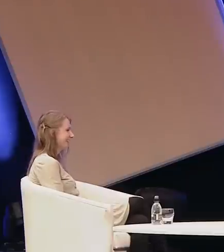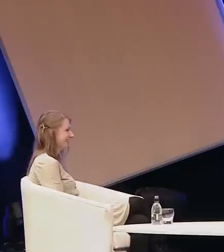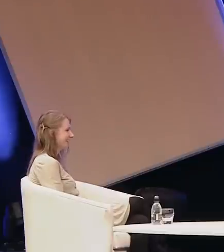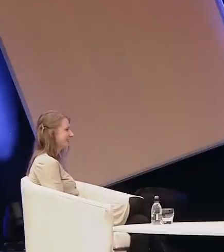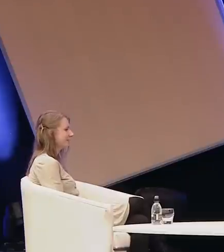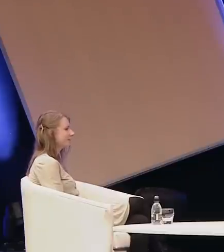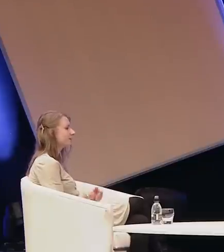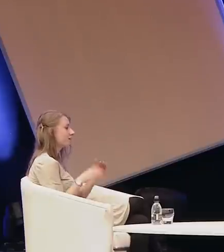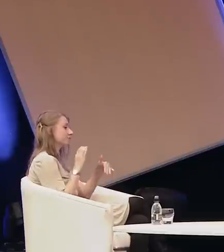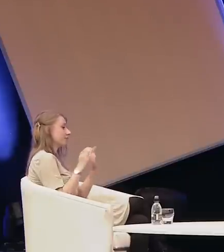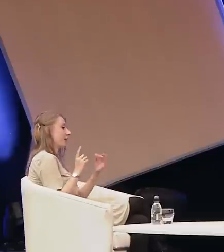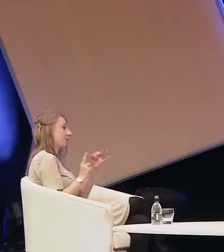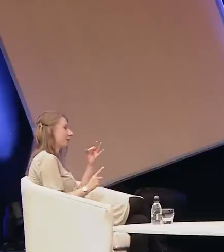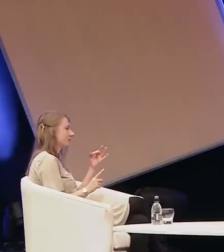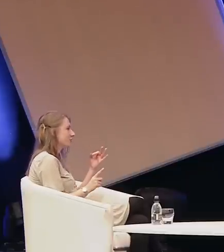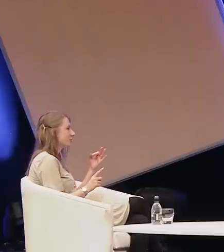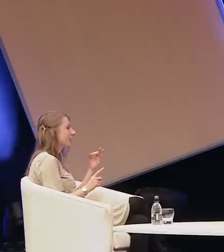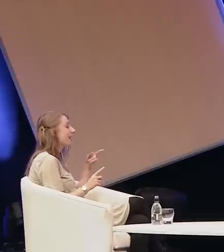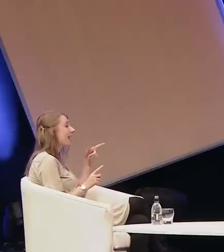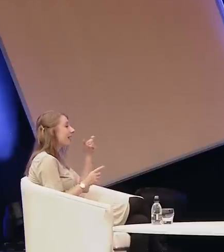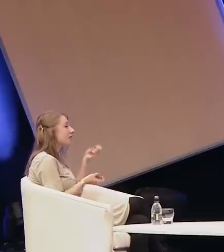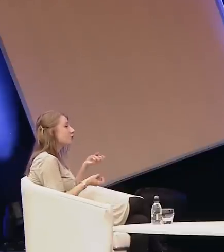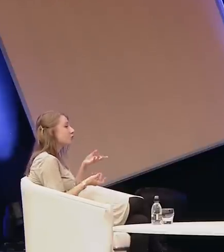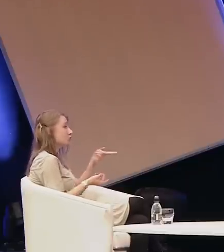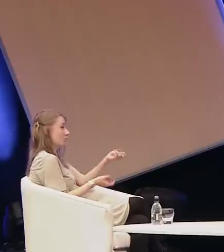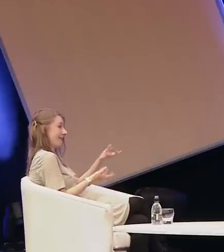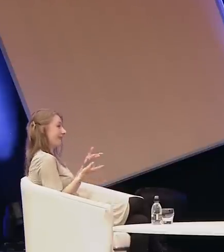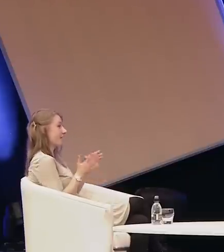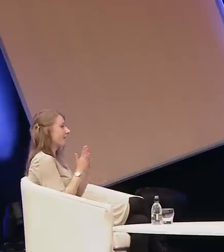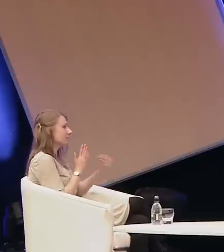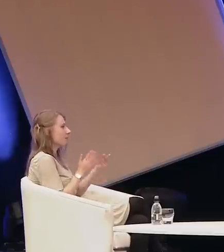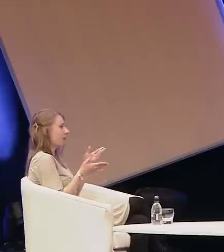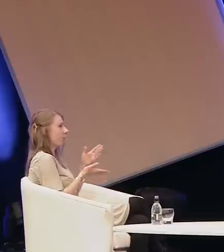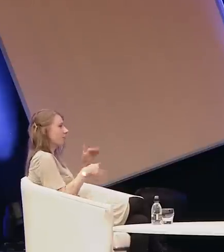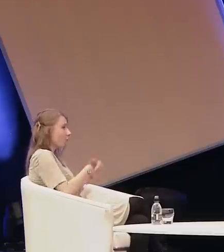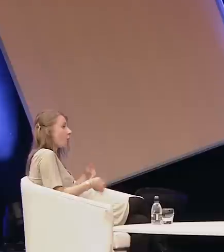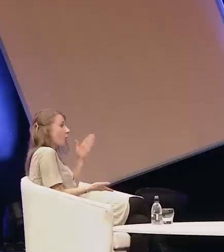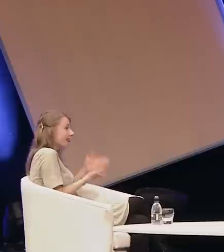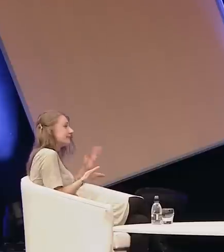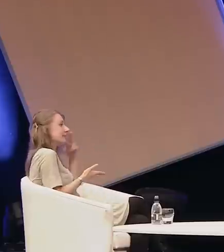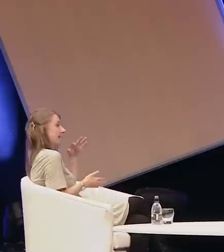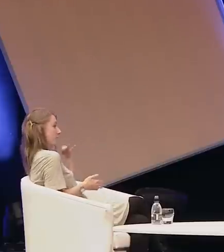Another question: "Can you give an example of authentic deaf representation on screen,